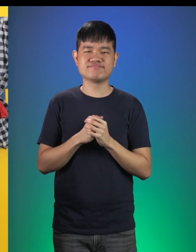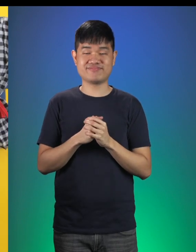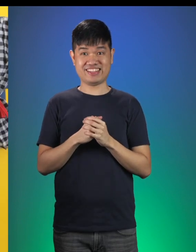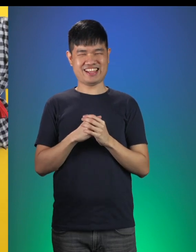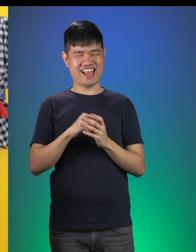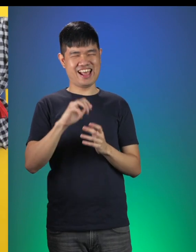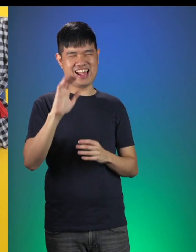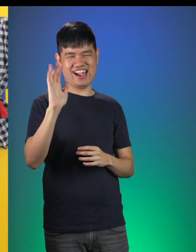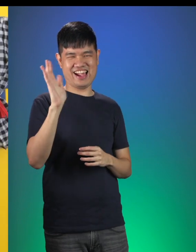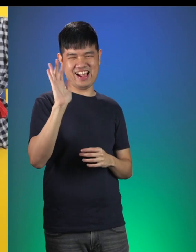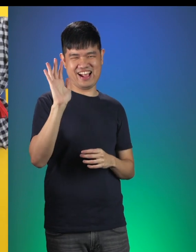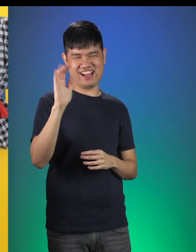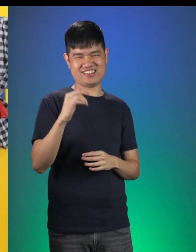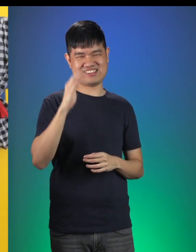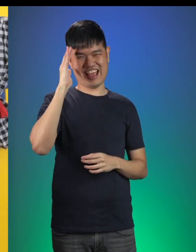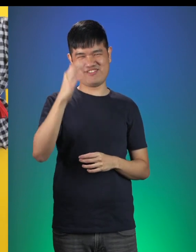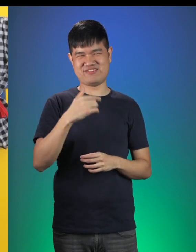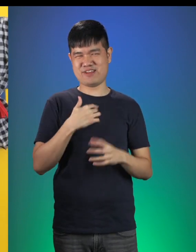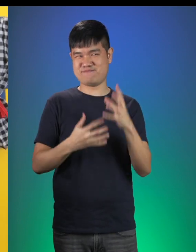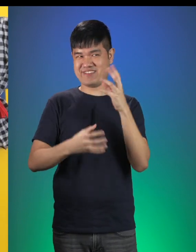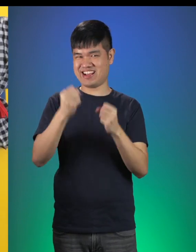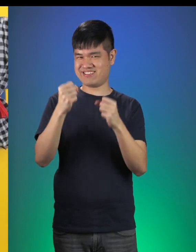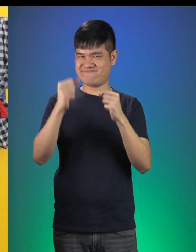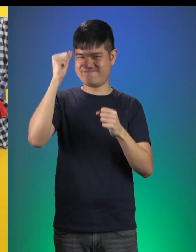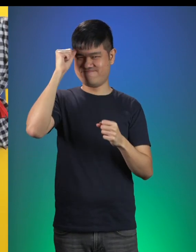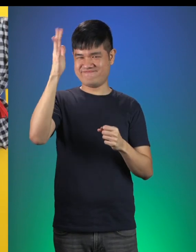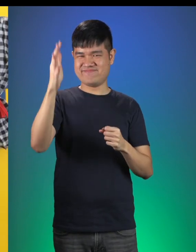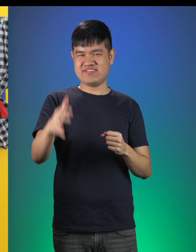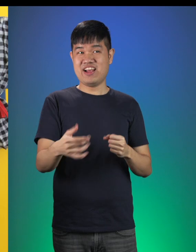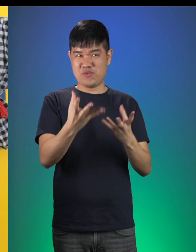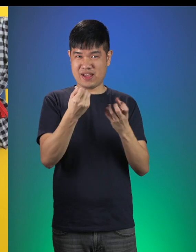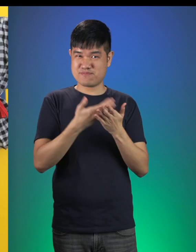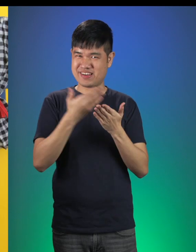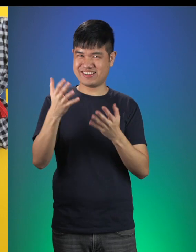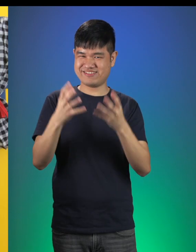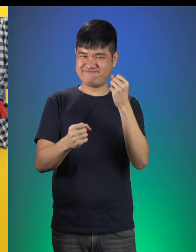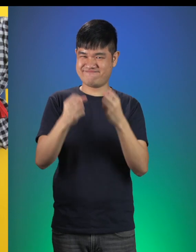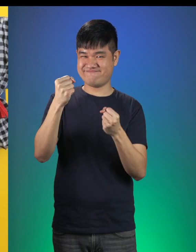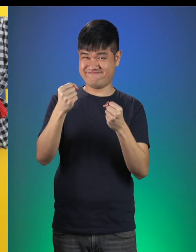BB Wolf (as a milkman): Why hello! I am the Milkman! Would you like to buy some milk? What?